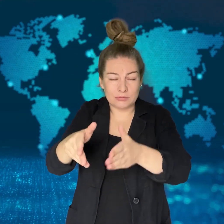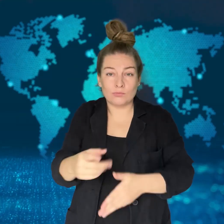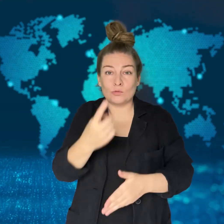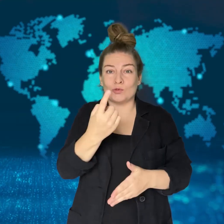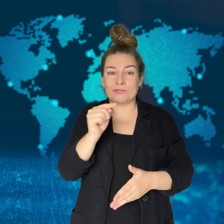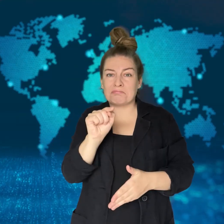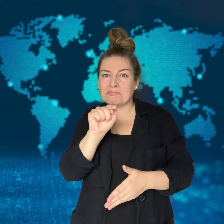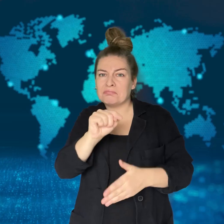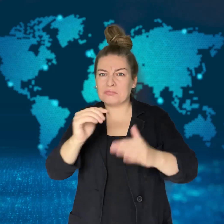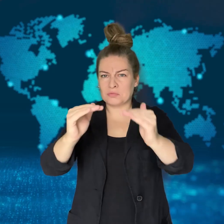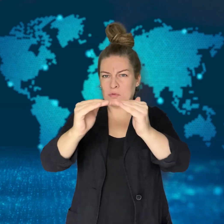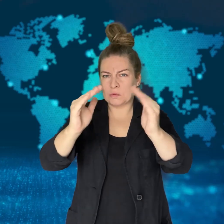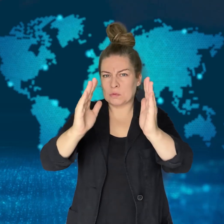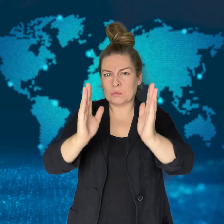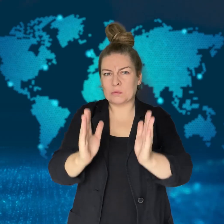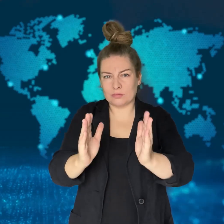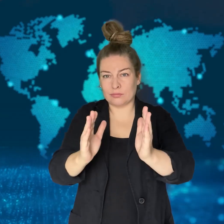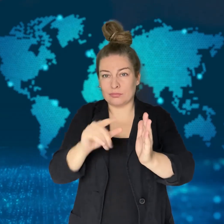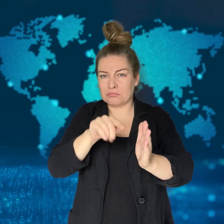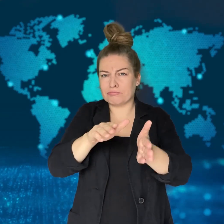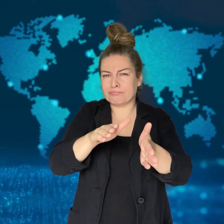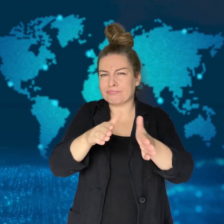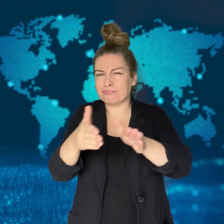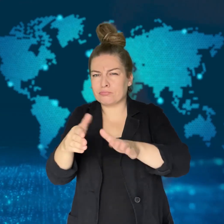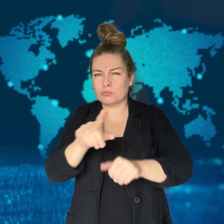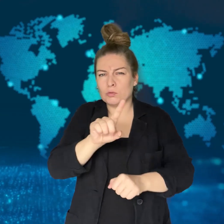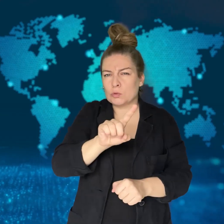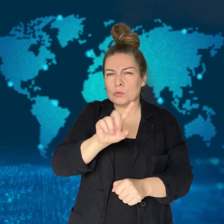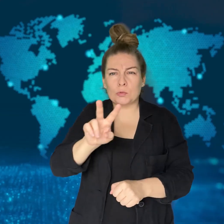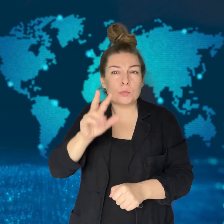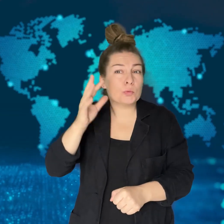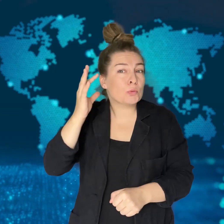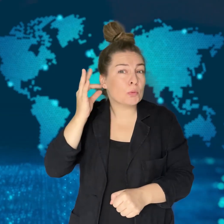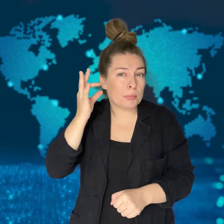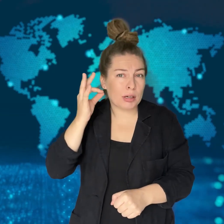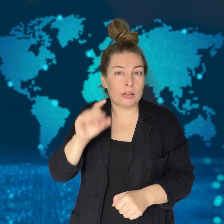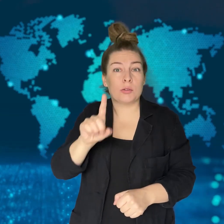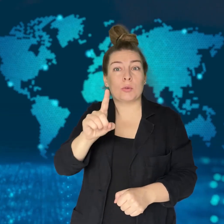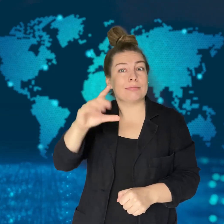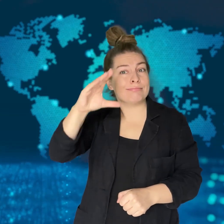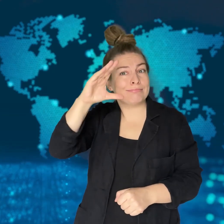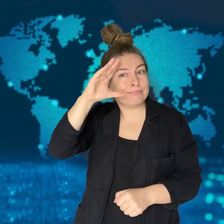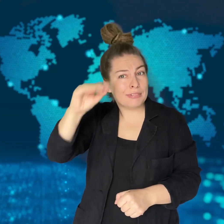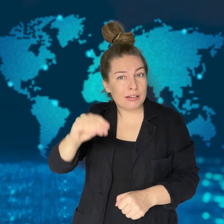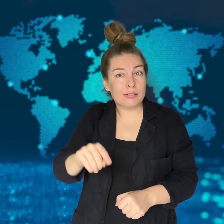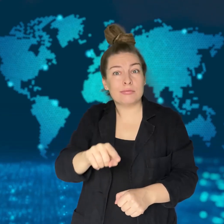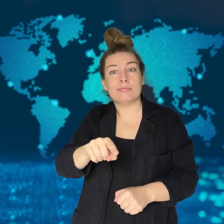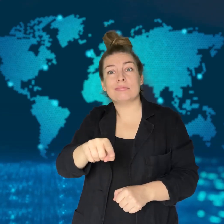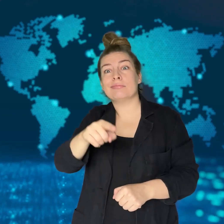in Lusikisiki, Eastern Cape, South Africa.